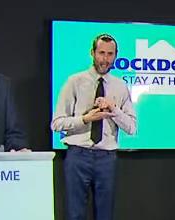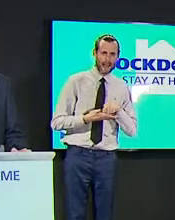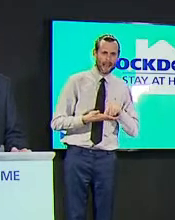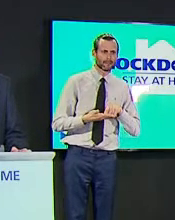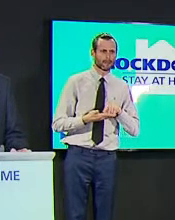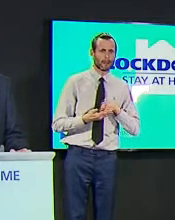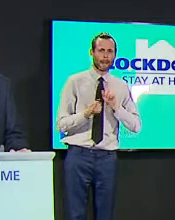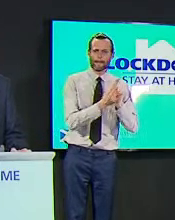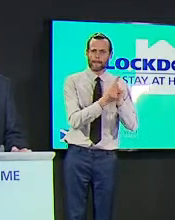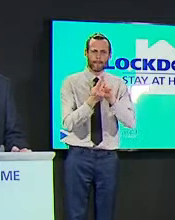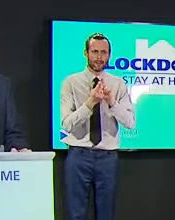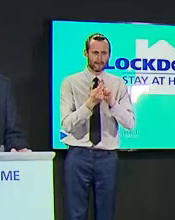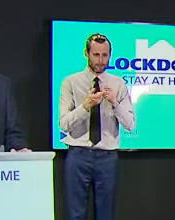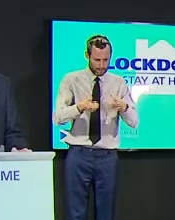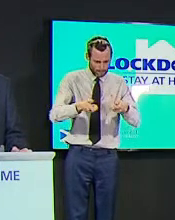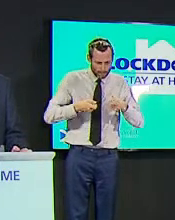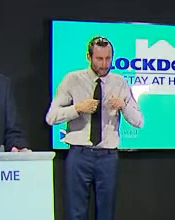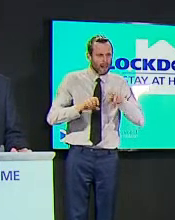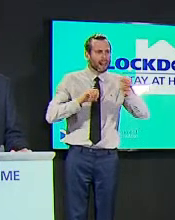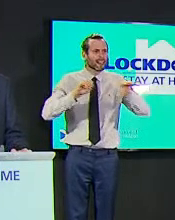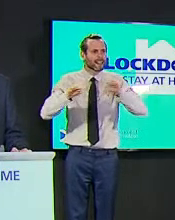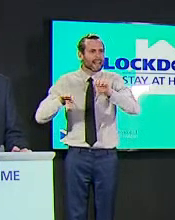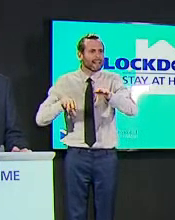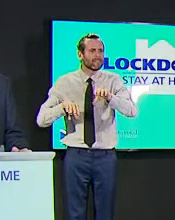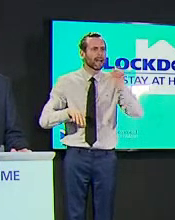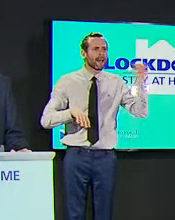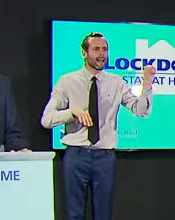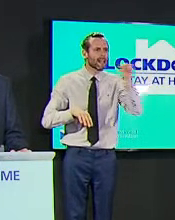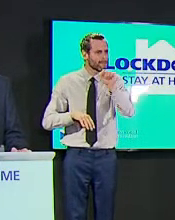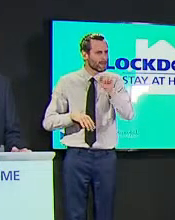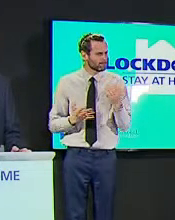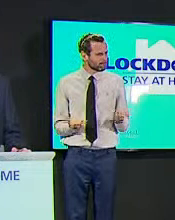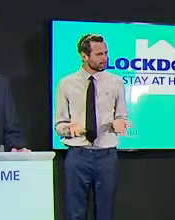leaflet through the post or having to just simply go out near others to vote